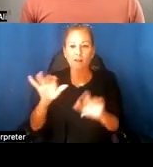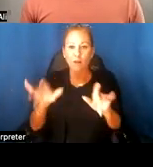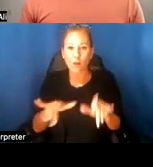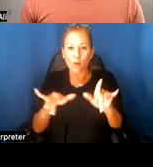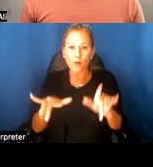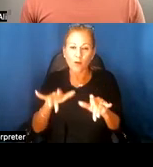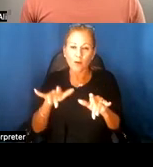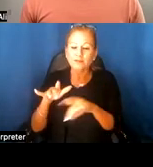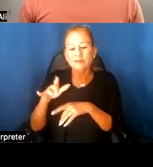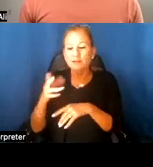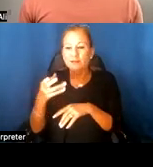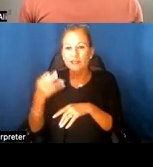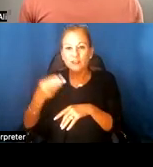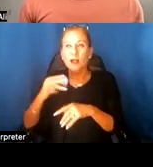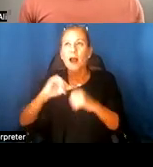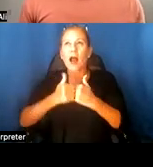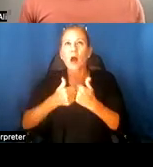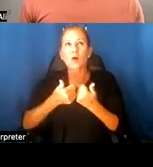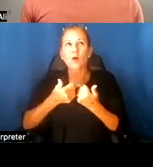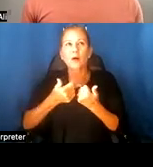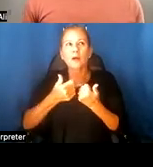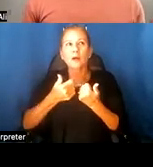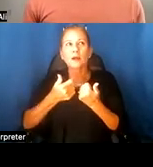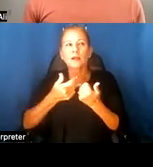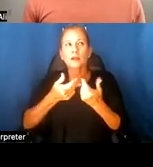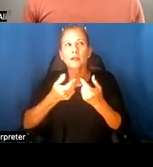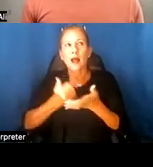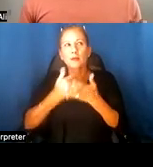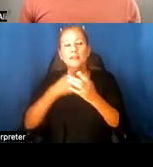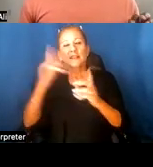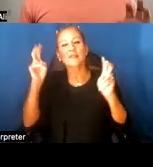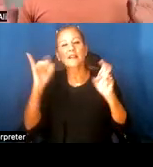help us not give voice to people - and a lot of people say that they say we're doing- we're giving